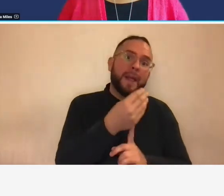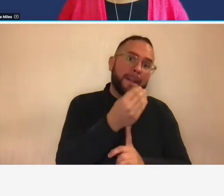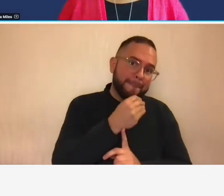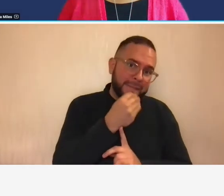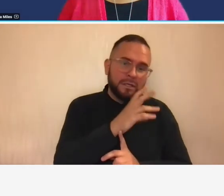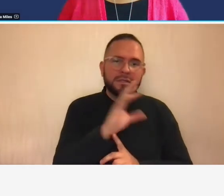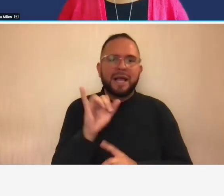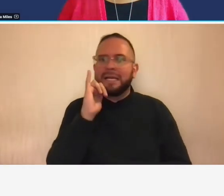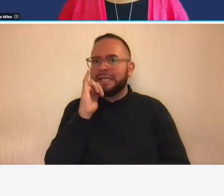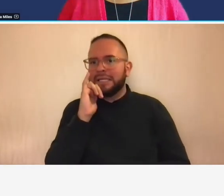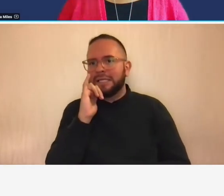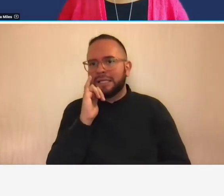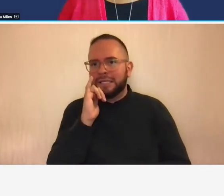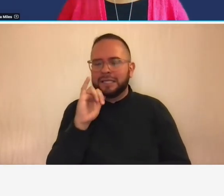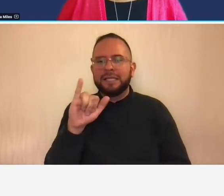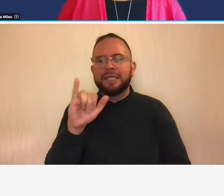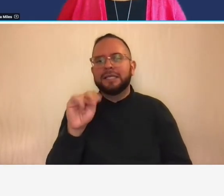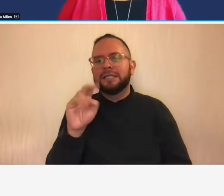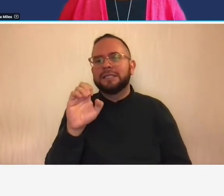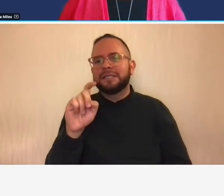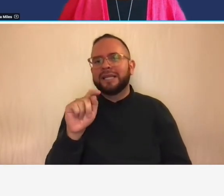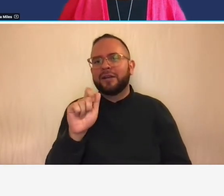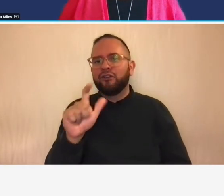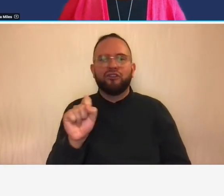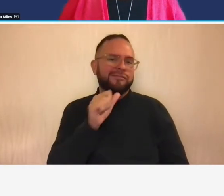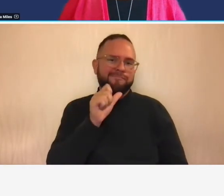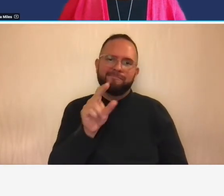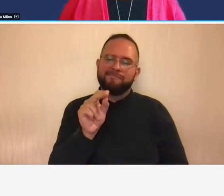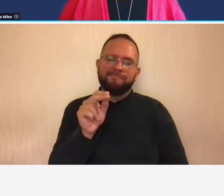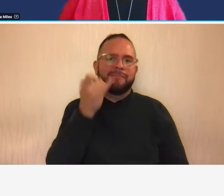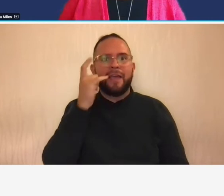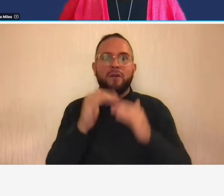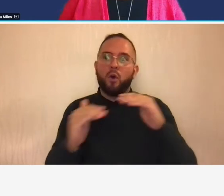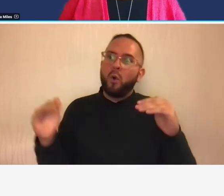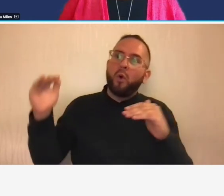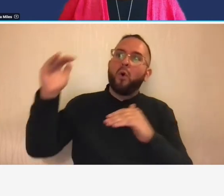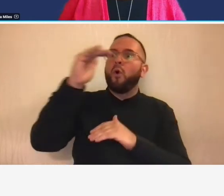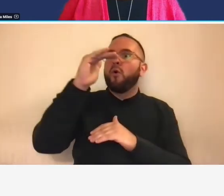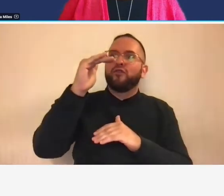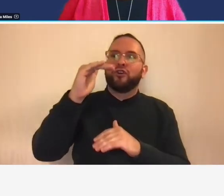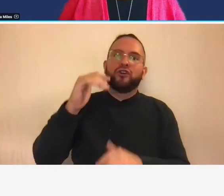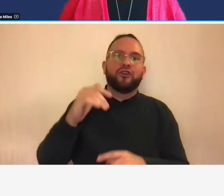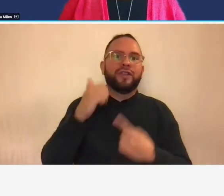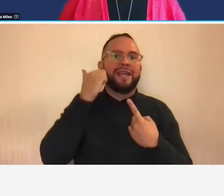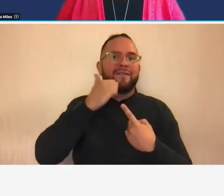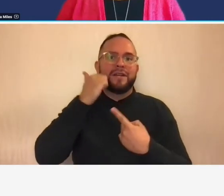exceed on a daily basis the federal travel and um per diem rates established by the general services